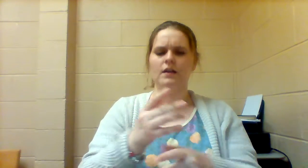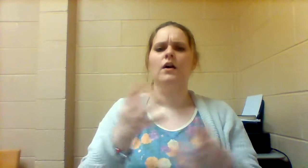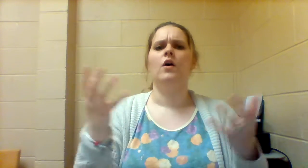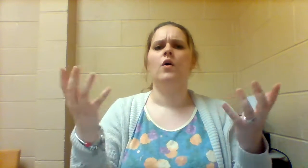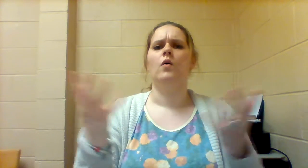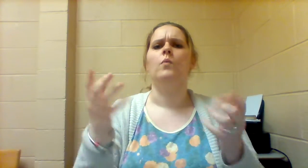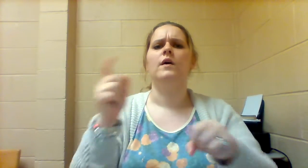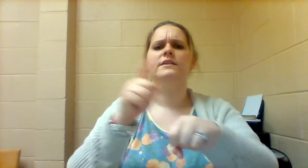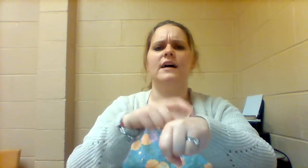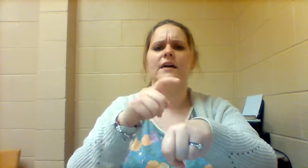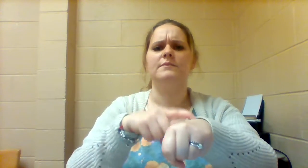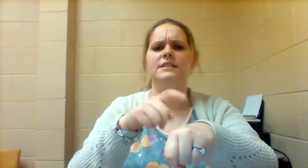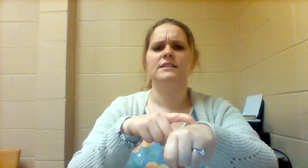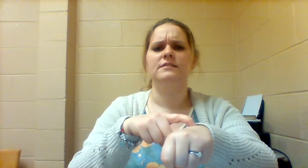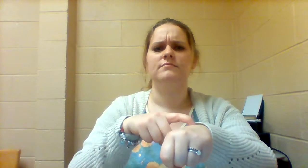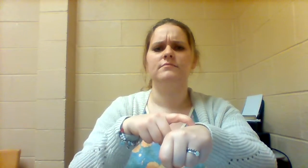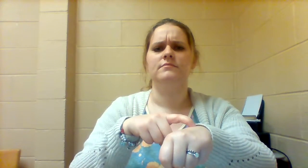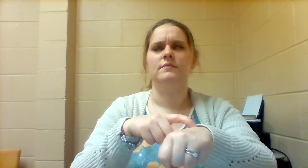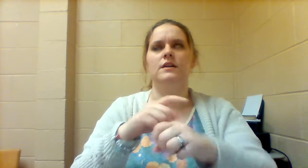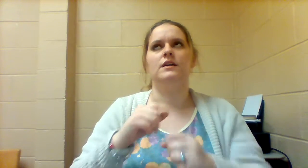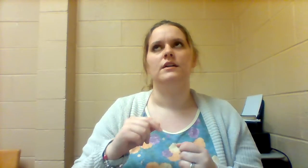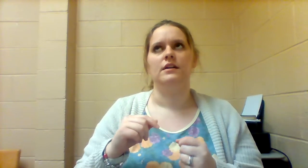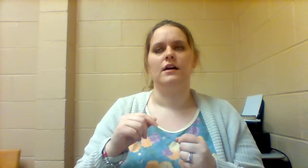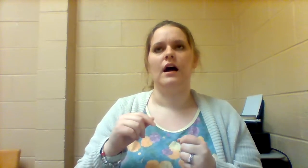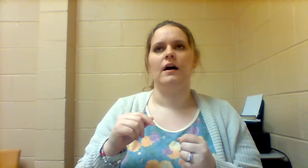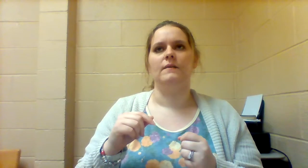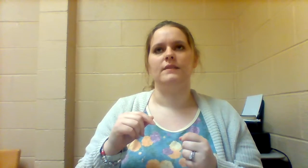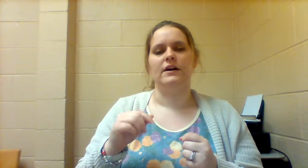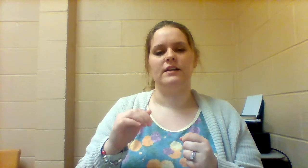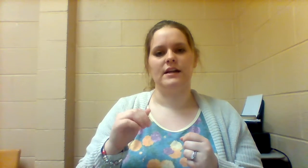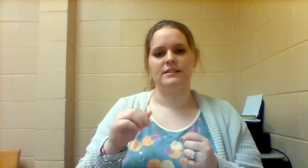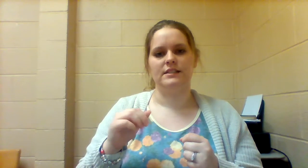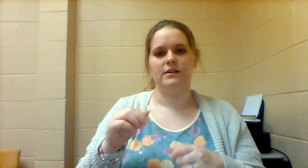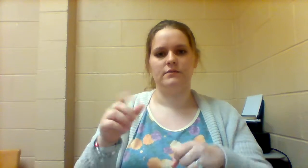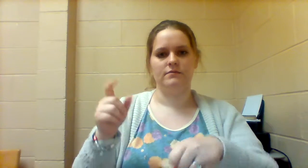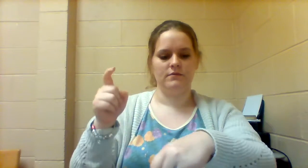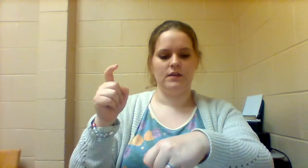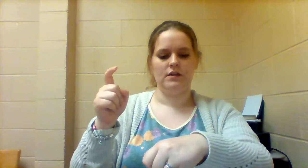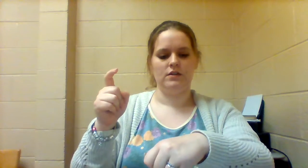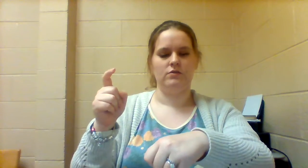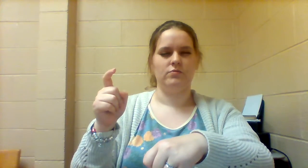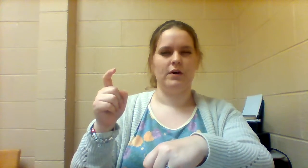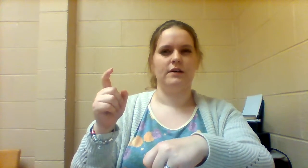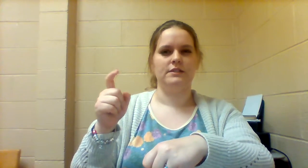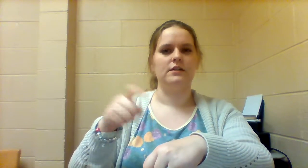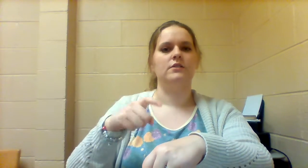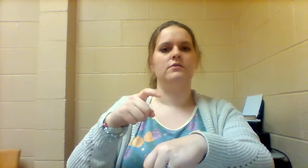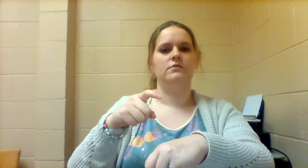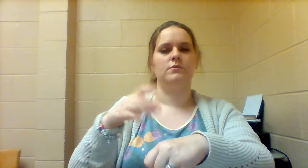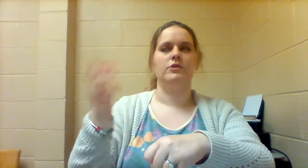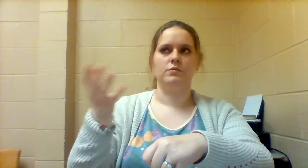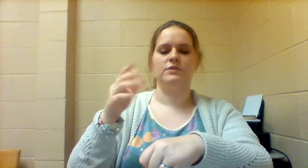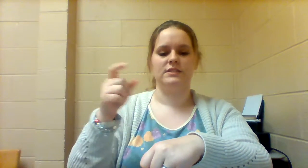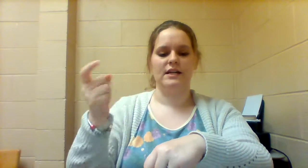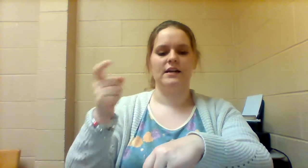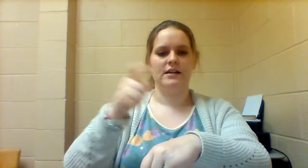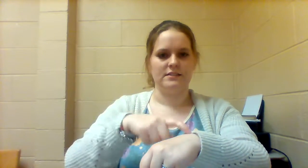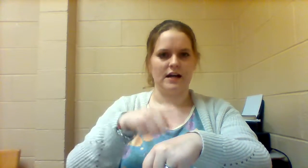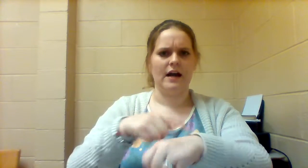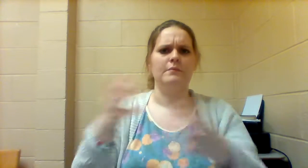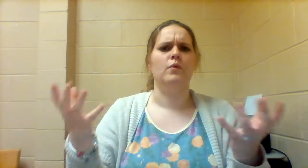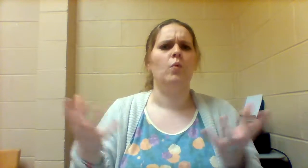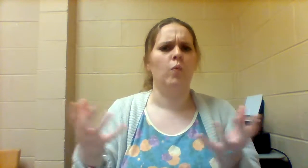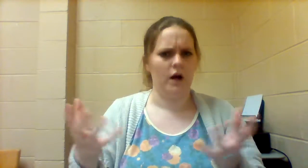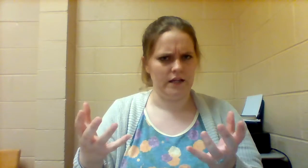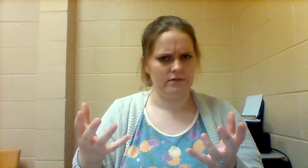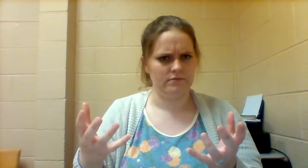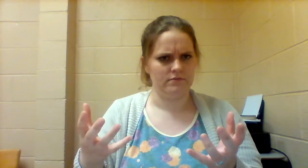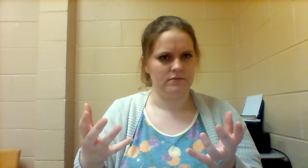WHAT TIME IS ITt? Now in ASL you would probably go, well you would say "time what"?